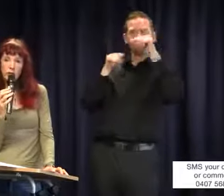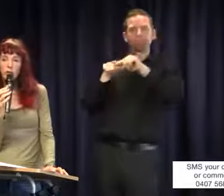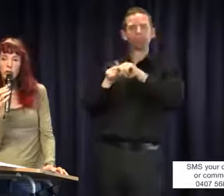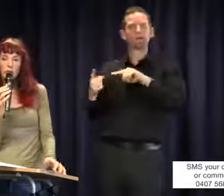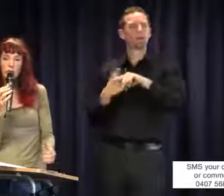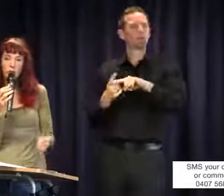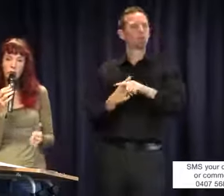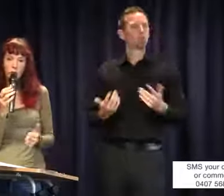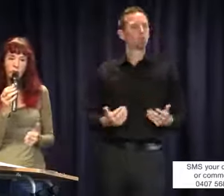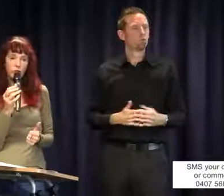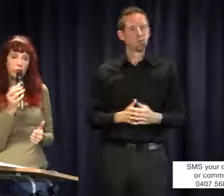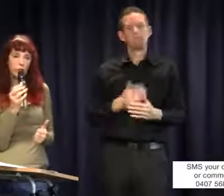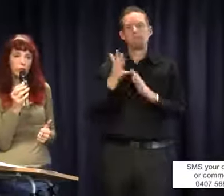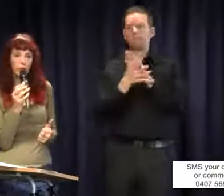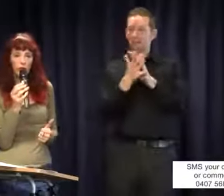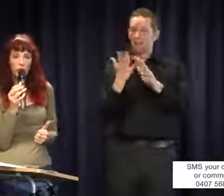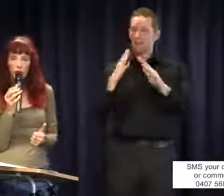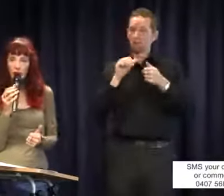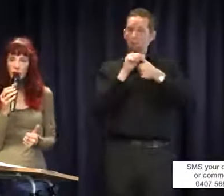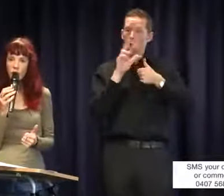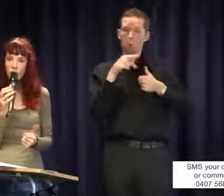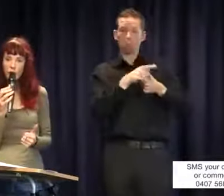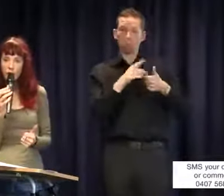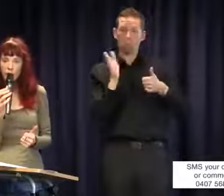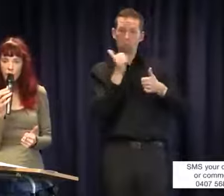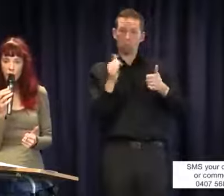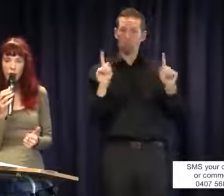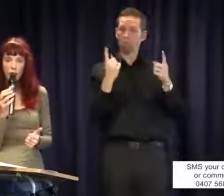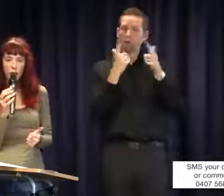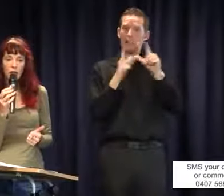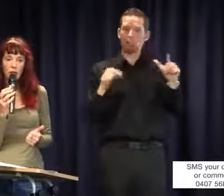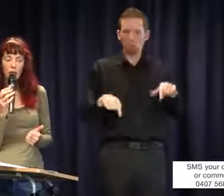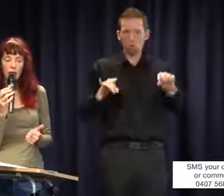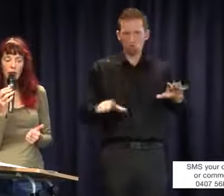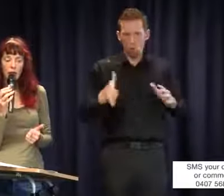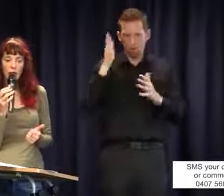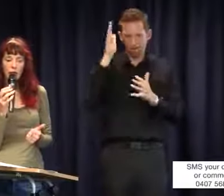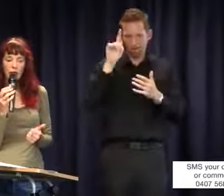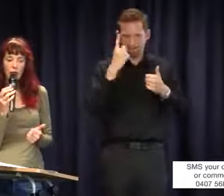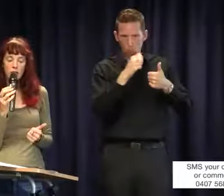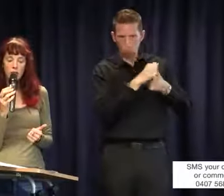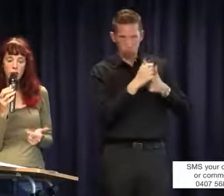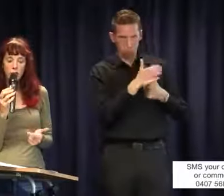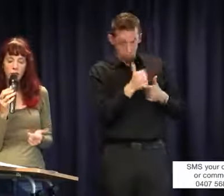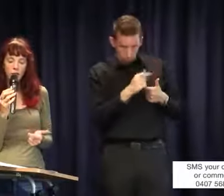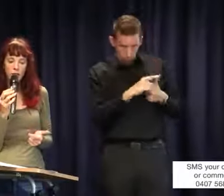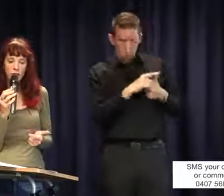is a fluent first language, hopefully Auslan in this country, and someone who is fluent